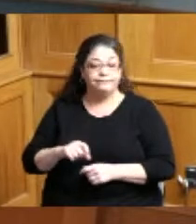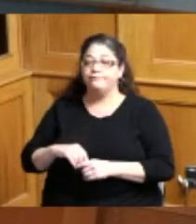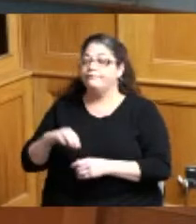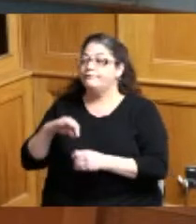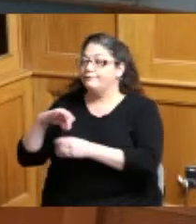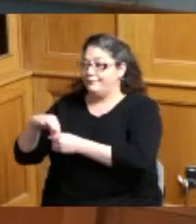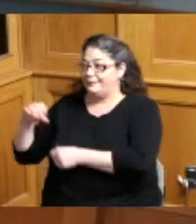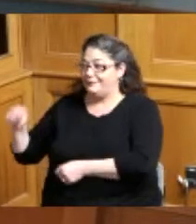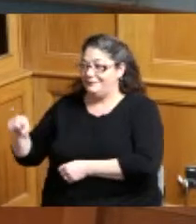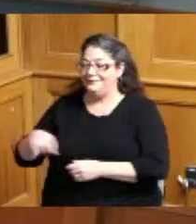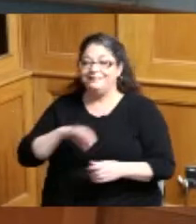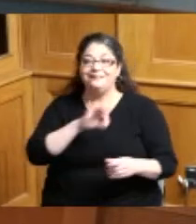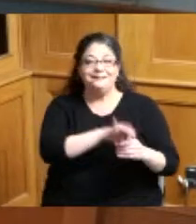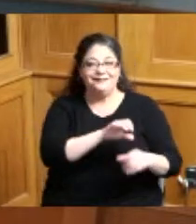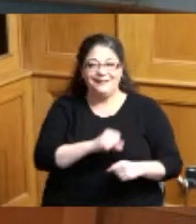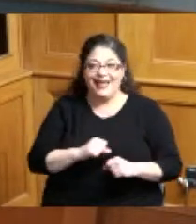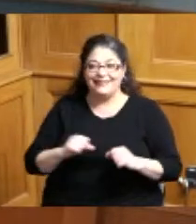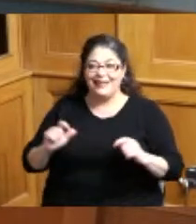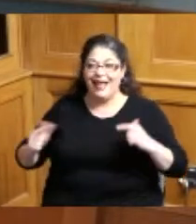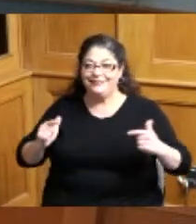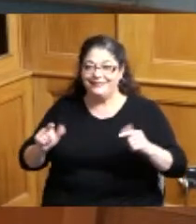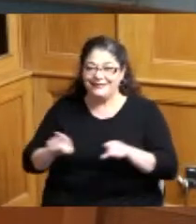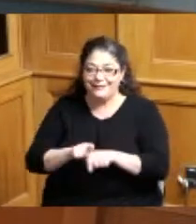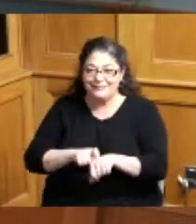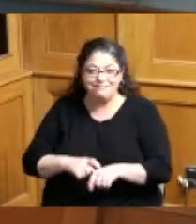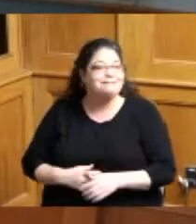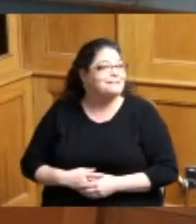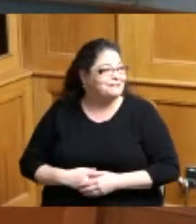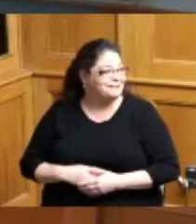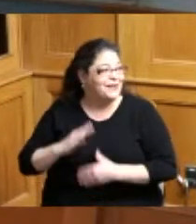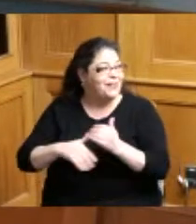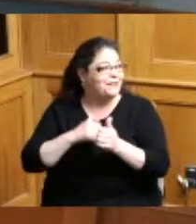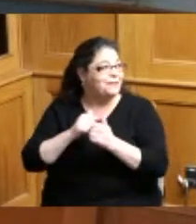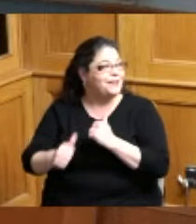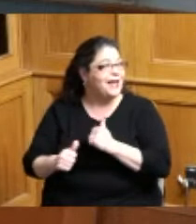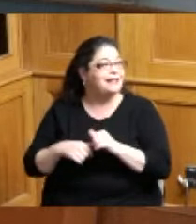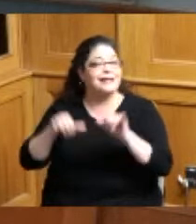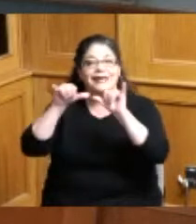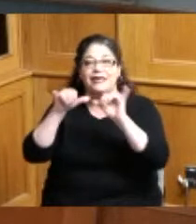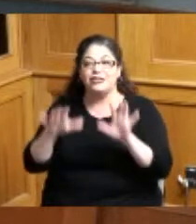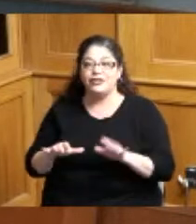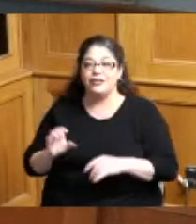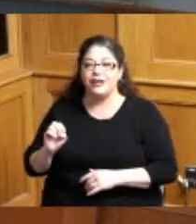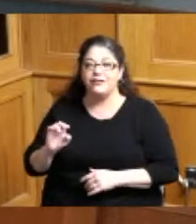yes Commissioner Driehaus yes thank you we have our Engineer here that's okay we're not perfect